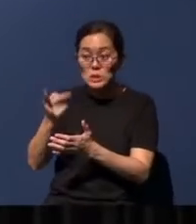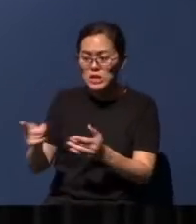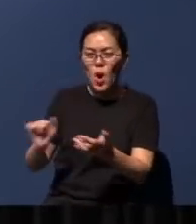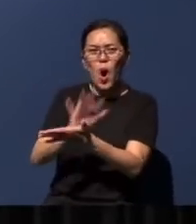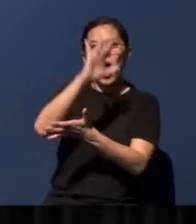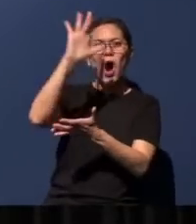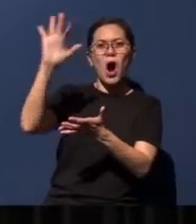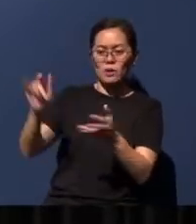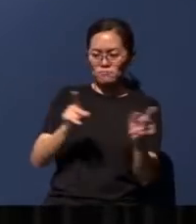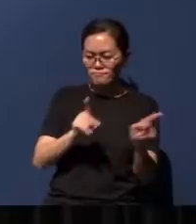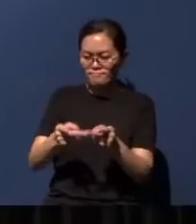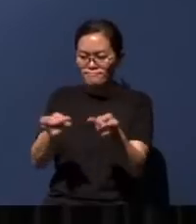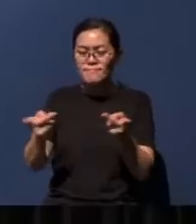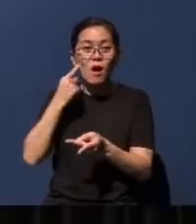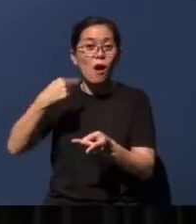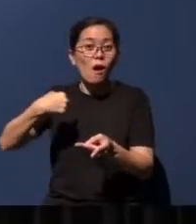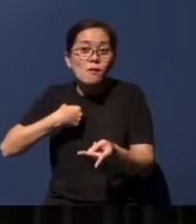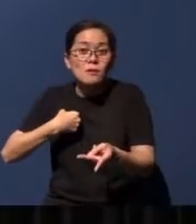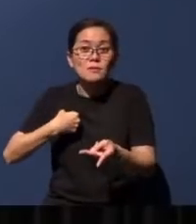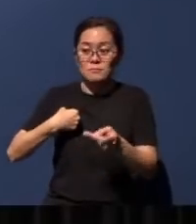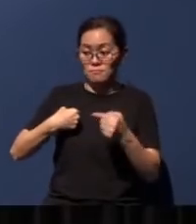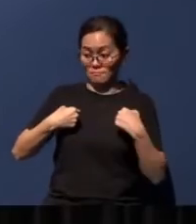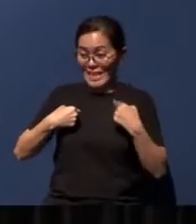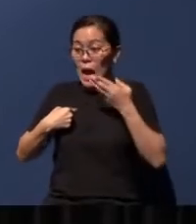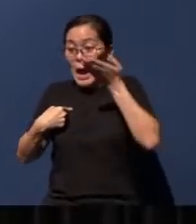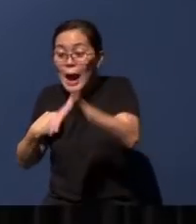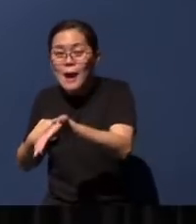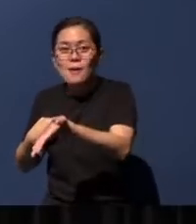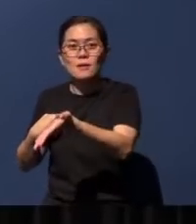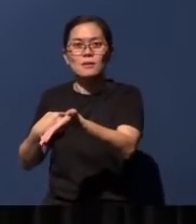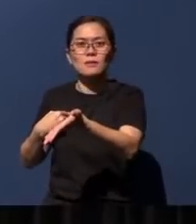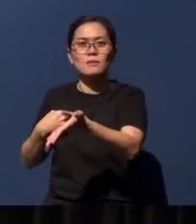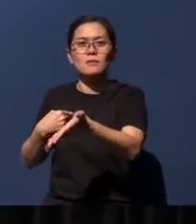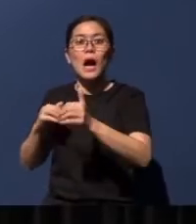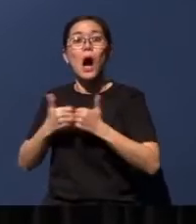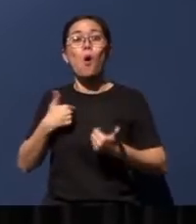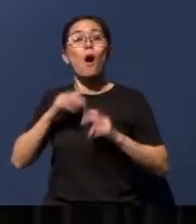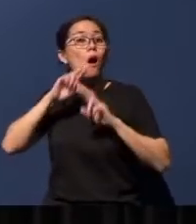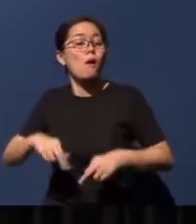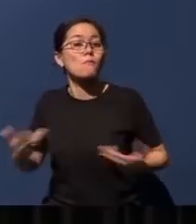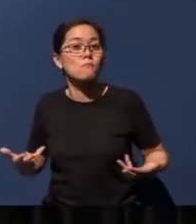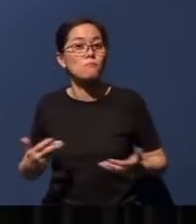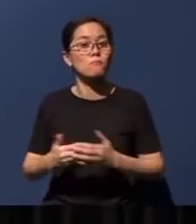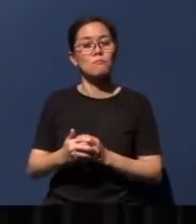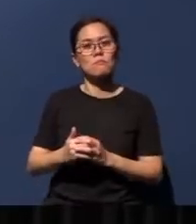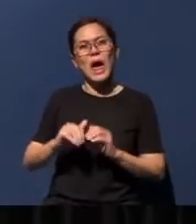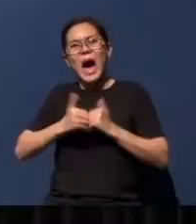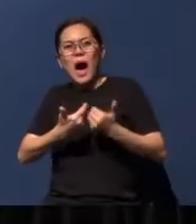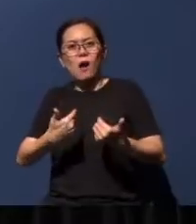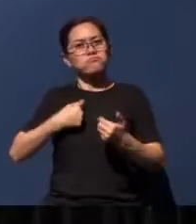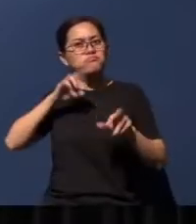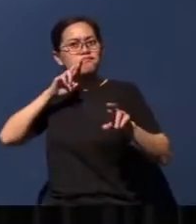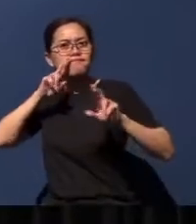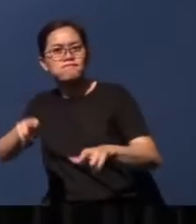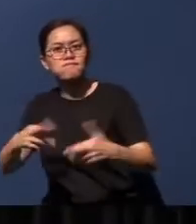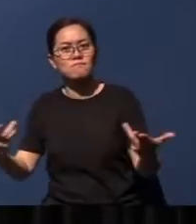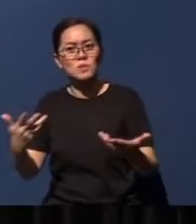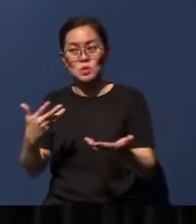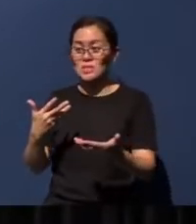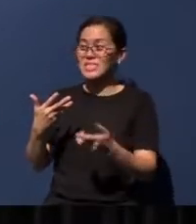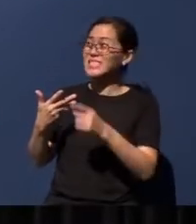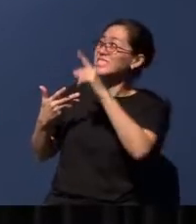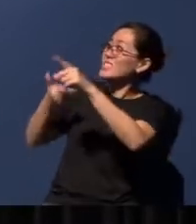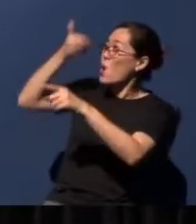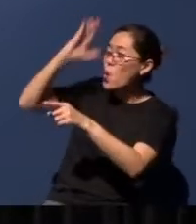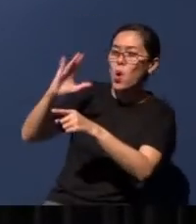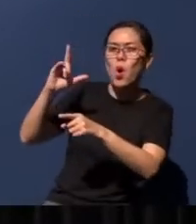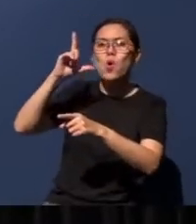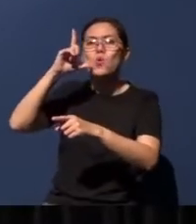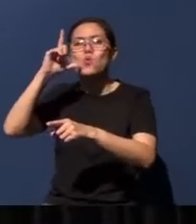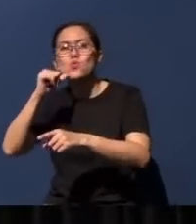a place for me to be there, how would I respond? How would I respond to a God who does all this